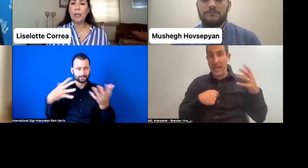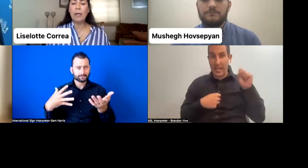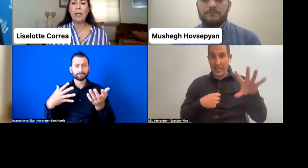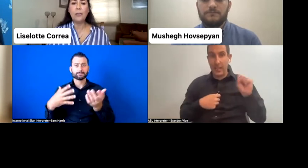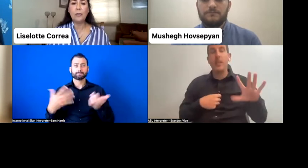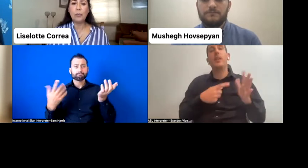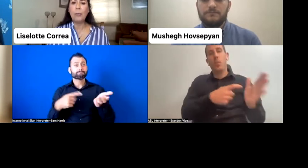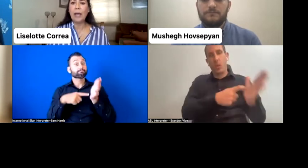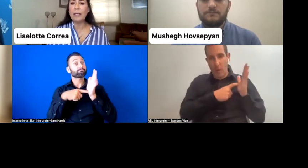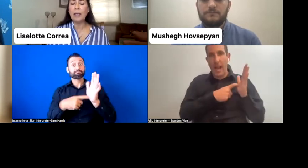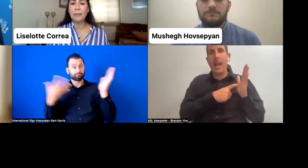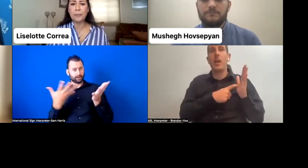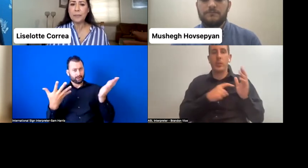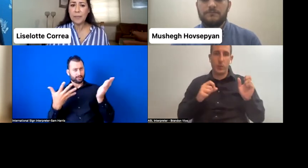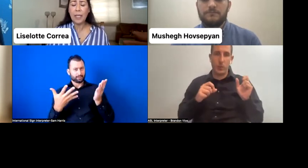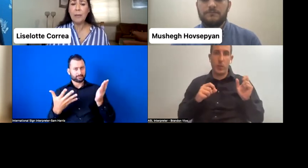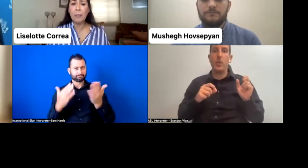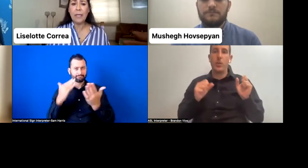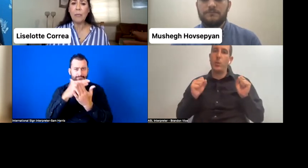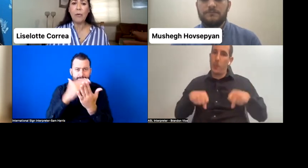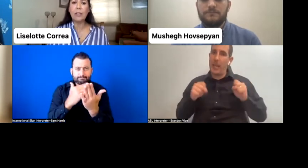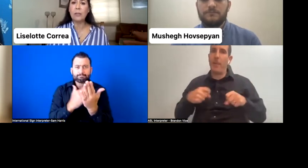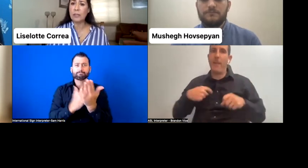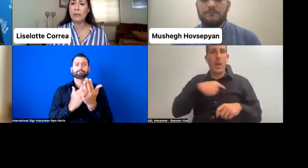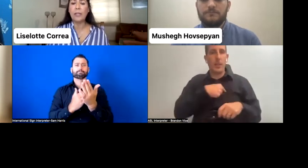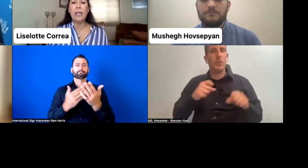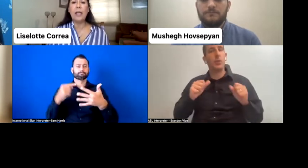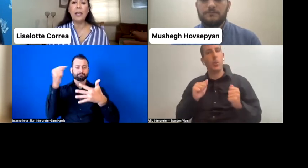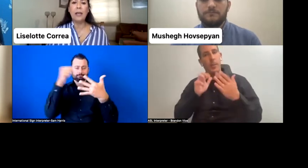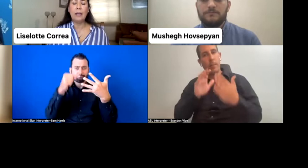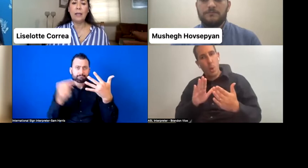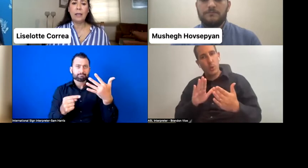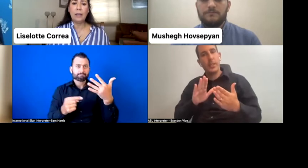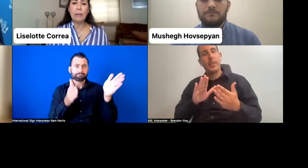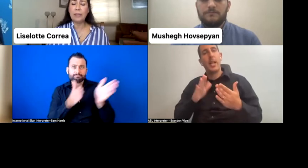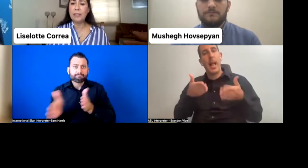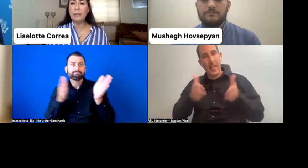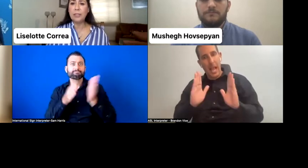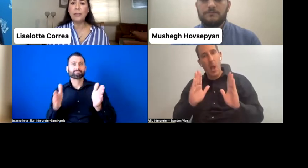to provide and make more inclusive the participation